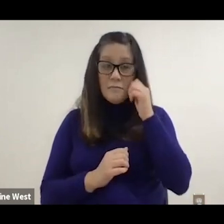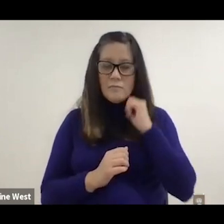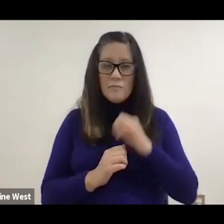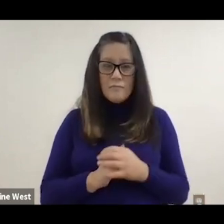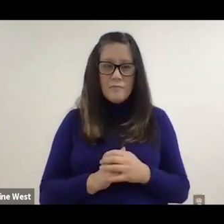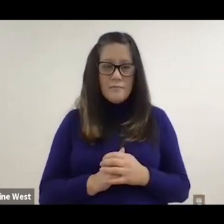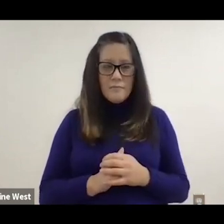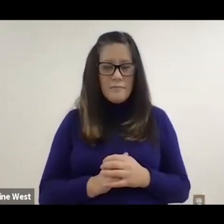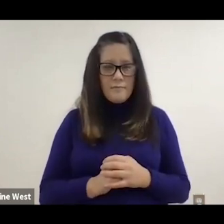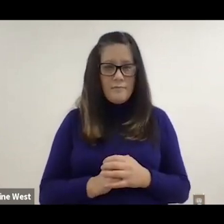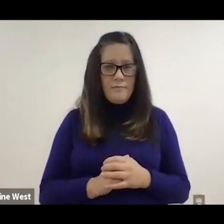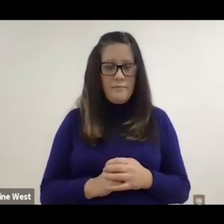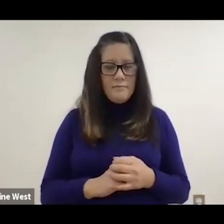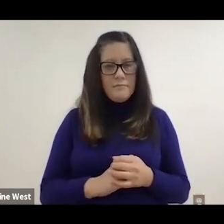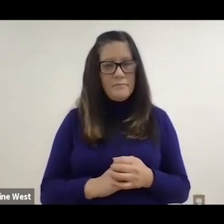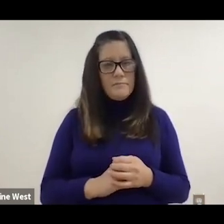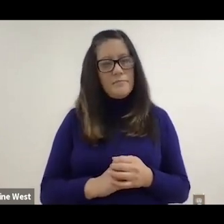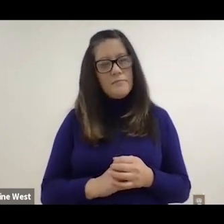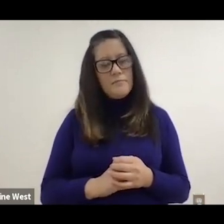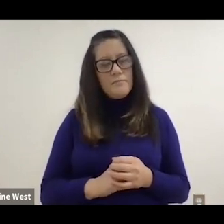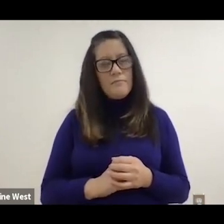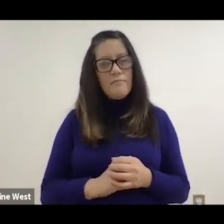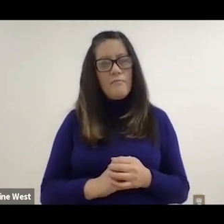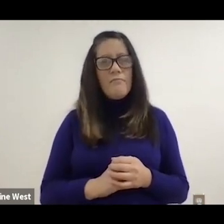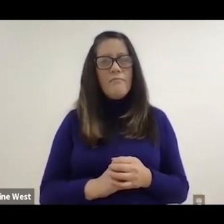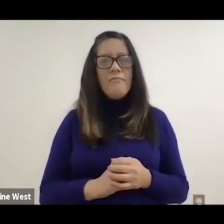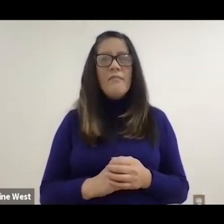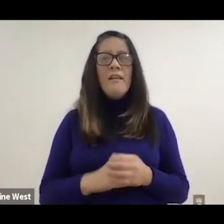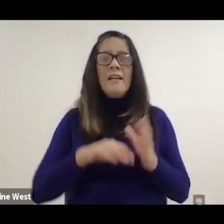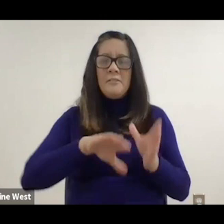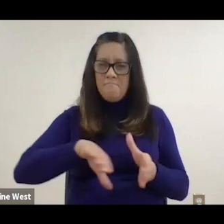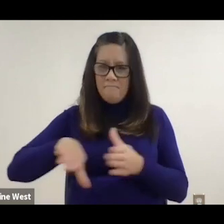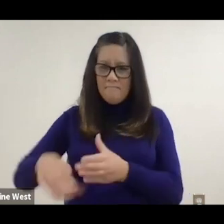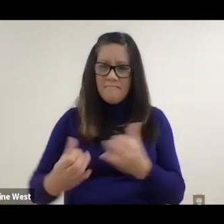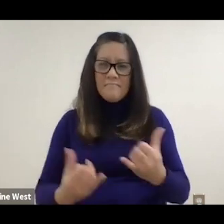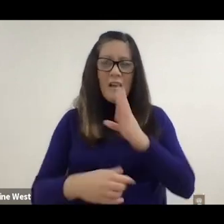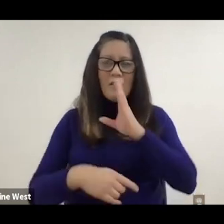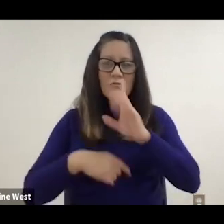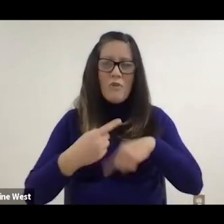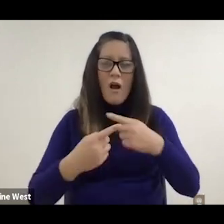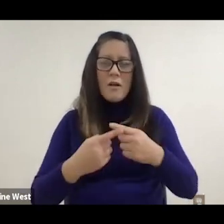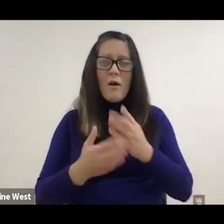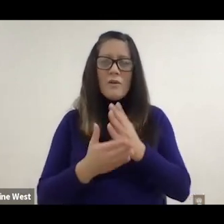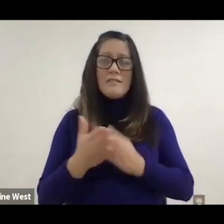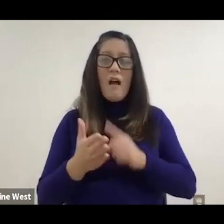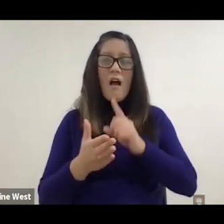Information gathering. So let's switch gears a little bit and talk